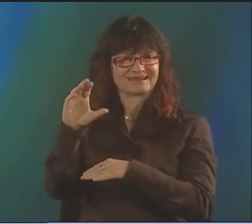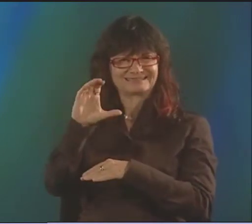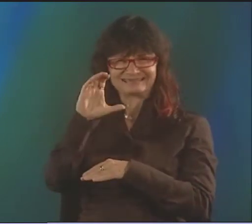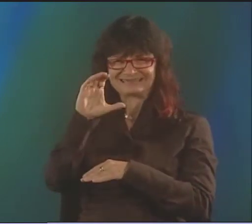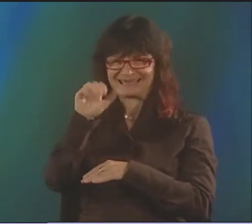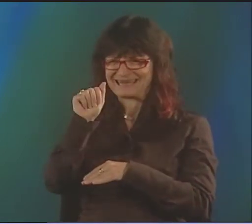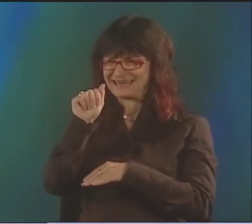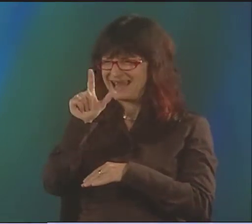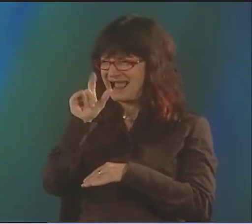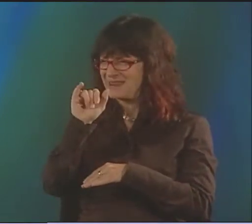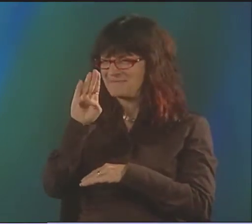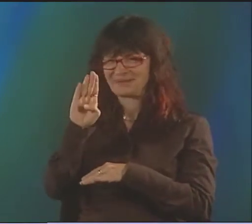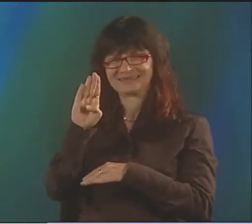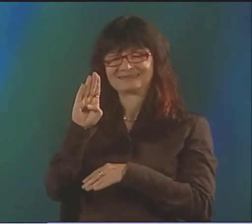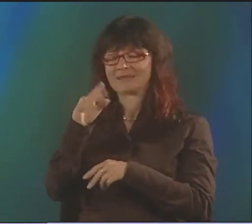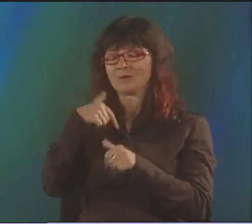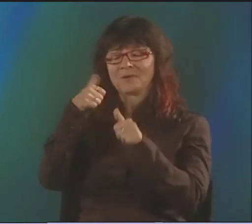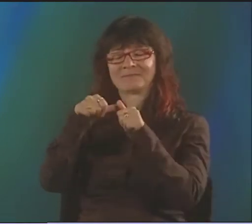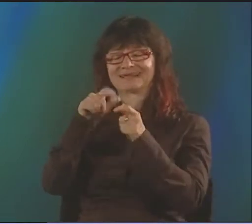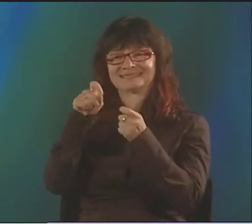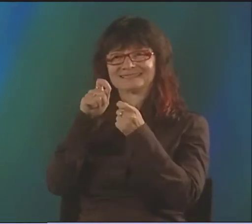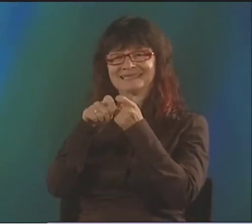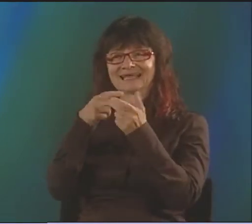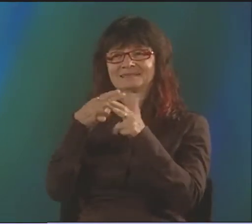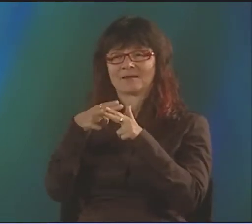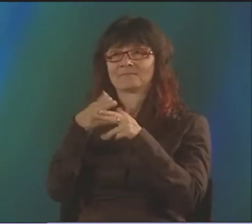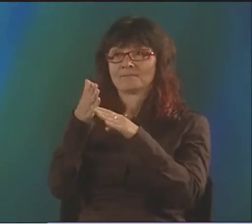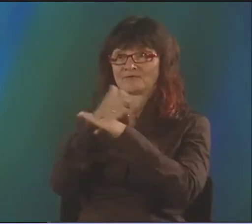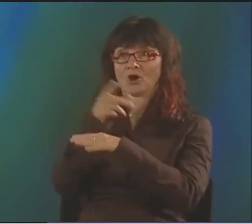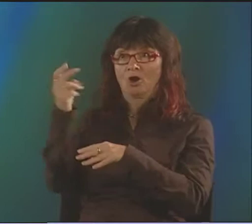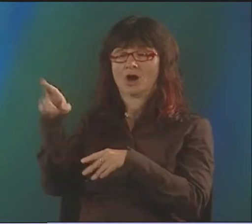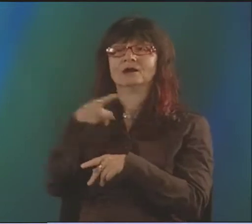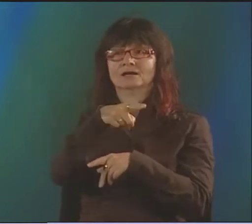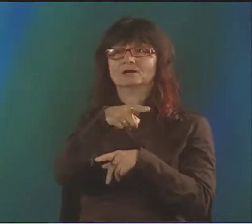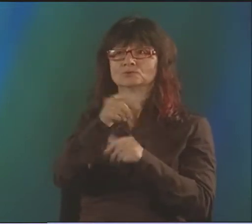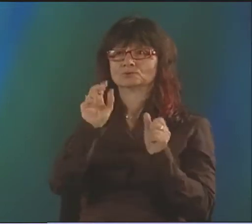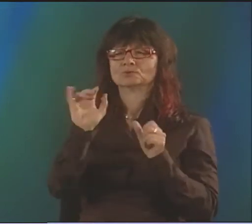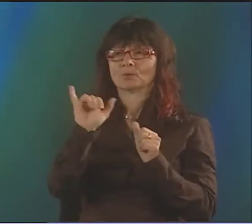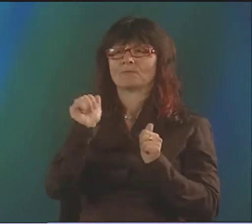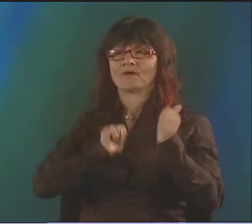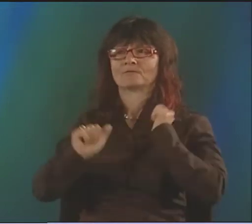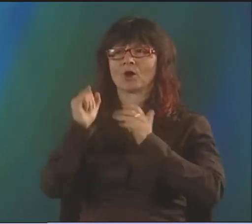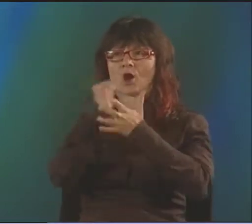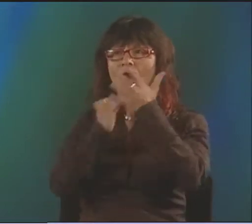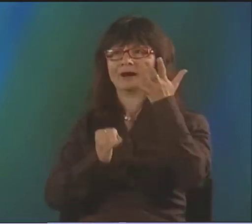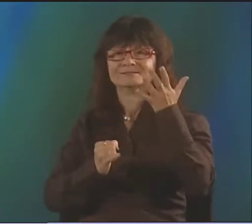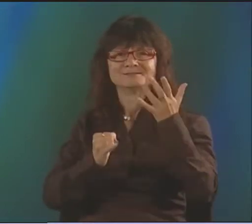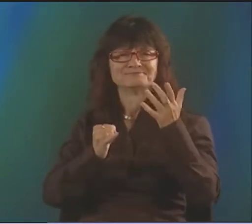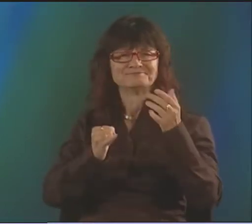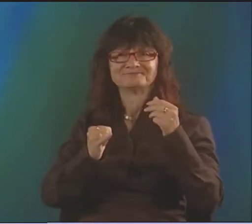THERE WAS ANOTHER TEACHER BEFORE HER. I CAN'T REMEMBER. HER LAST NAME WAS KALA, MAYBE. ANYWAY, I CAN'T REMEMBER HER NAME,